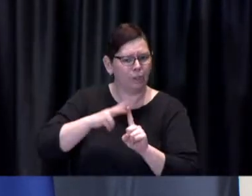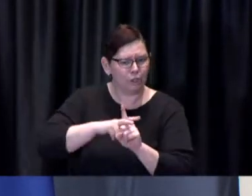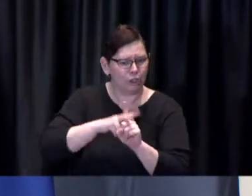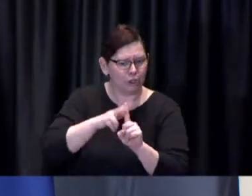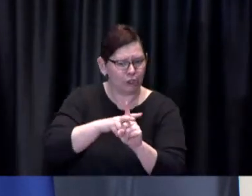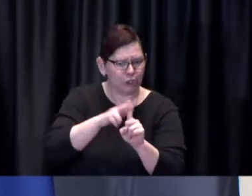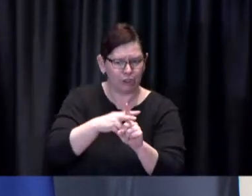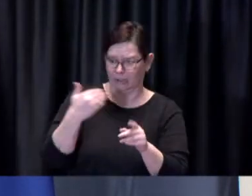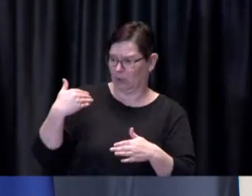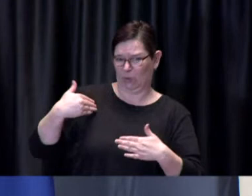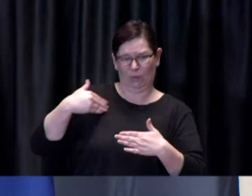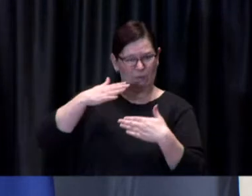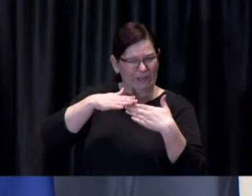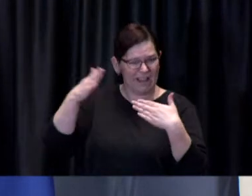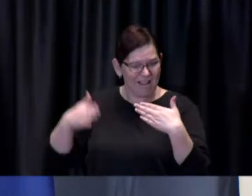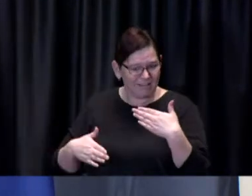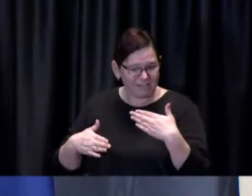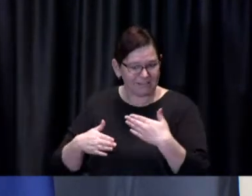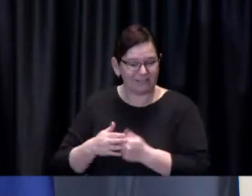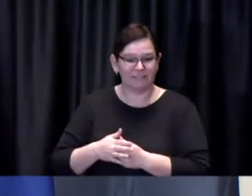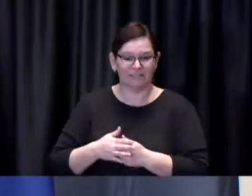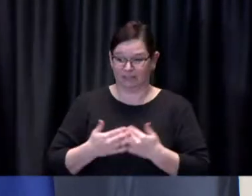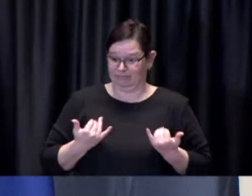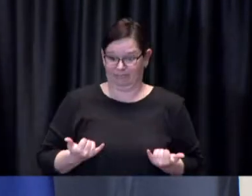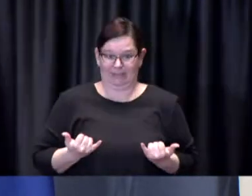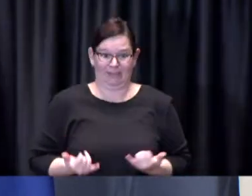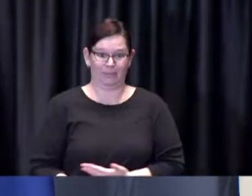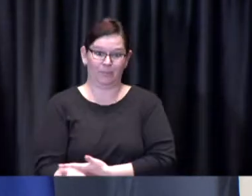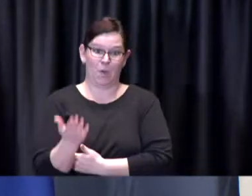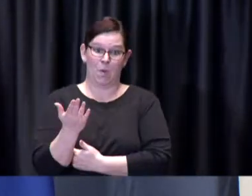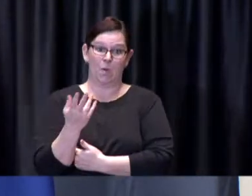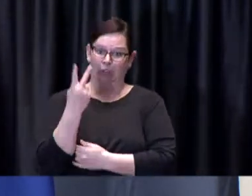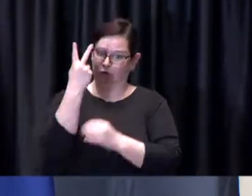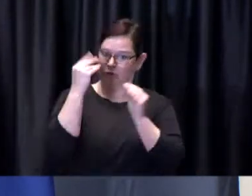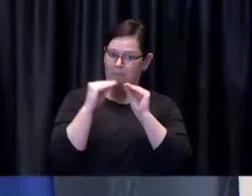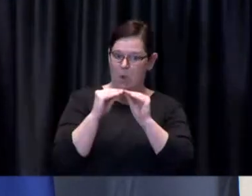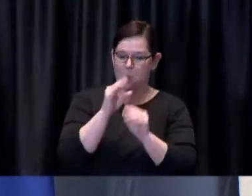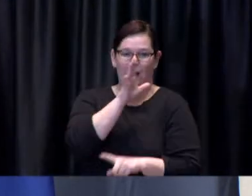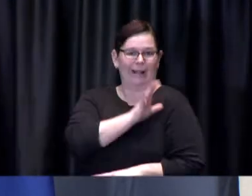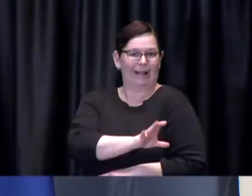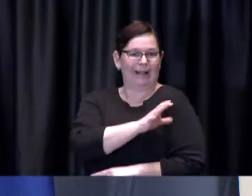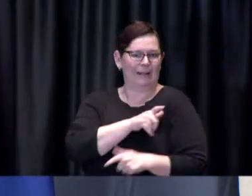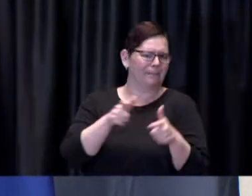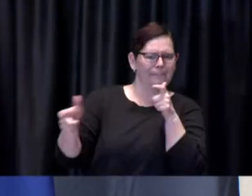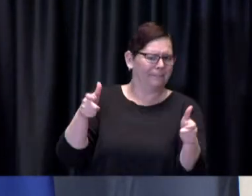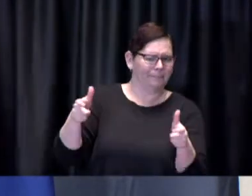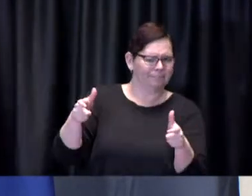This morning, we opened two additional mass immunization clinics in Willowdale and Malvern